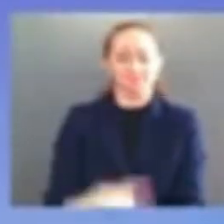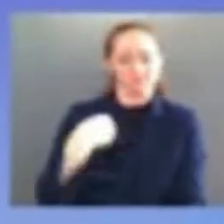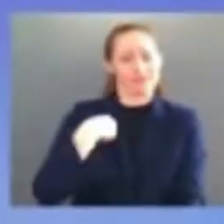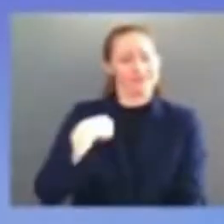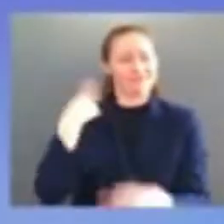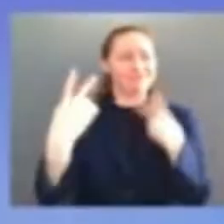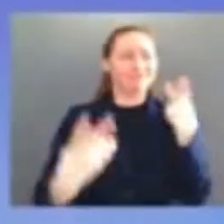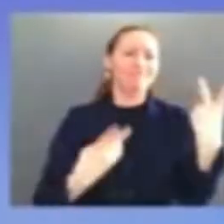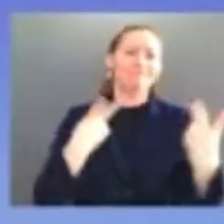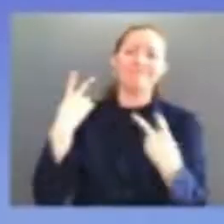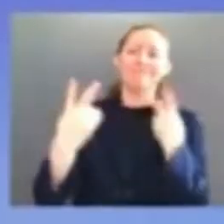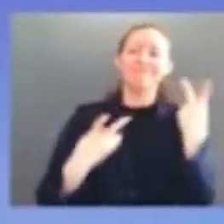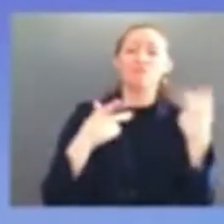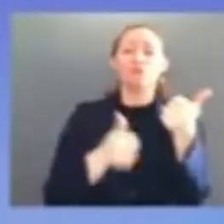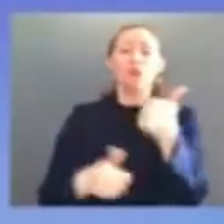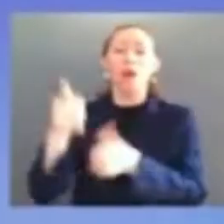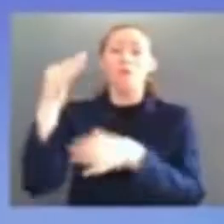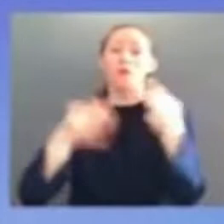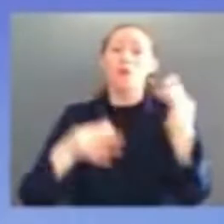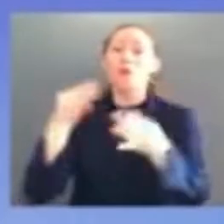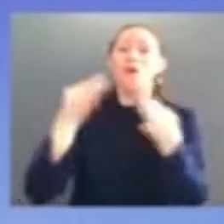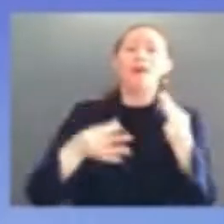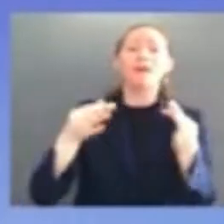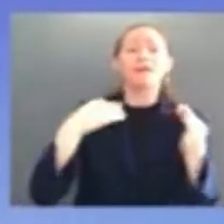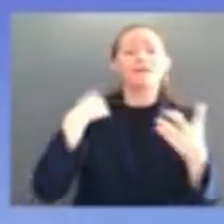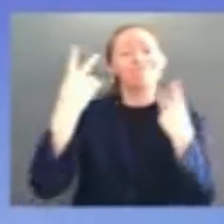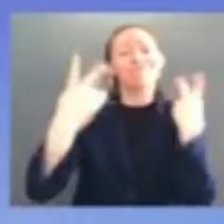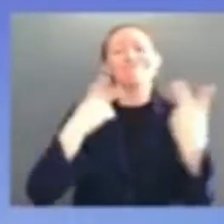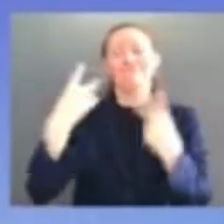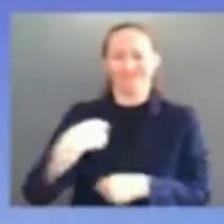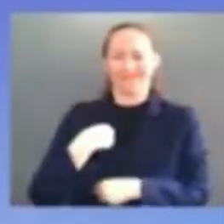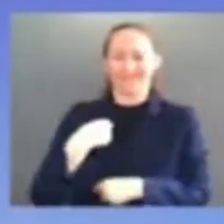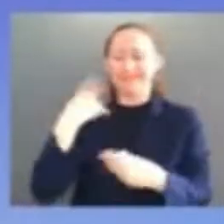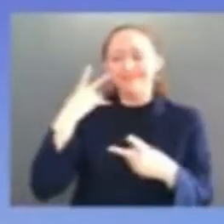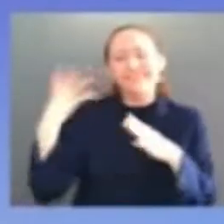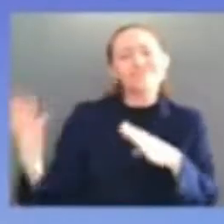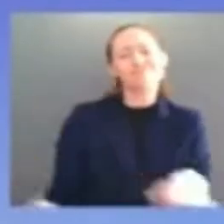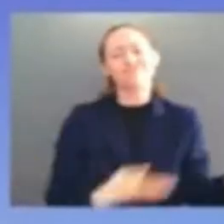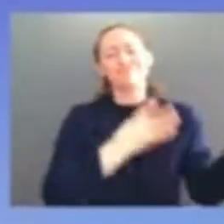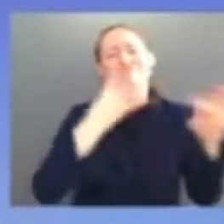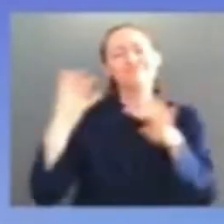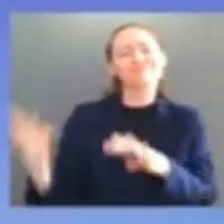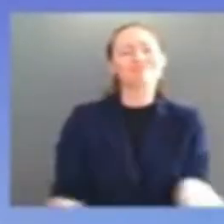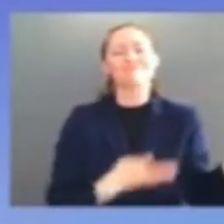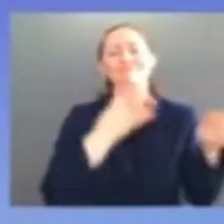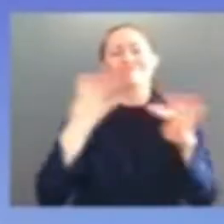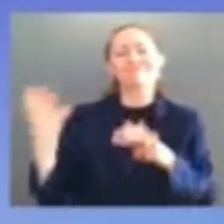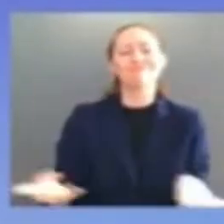and that's why it was so important to me to meet the constitutional requirement to seek the advice